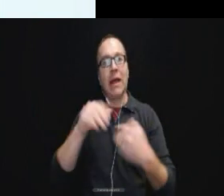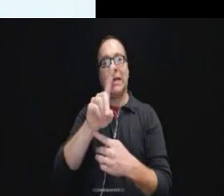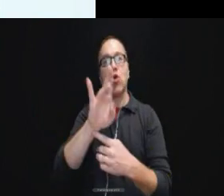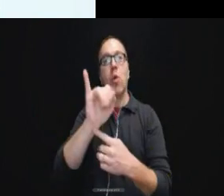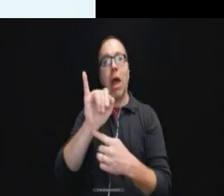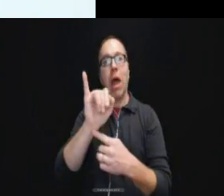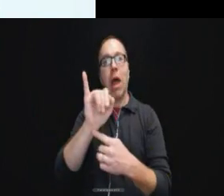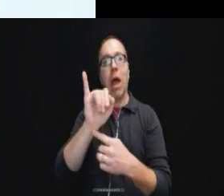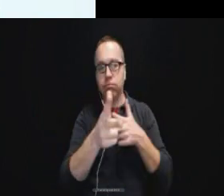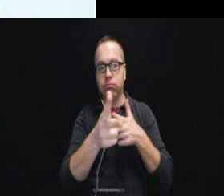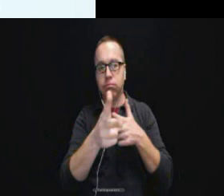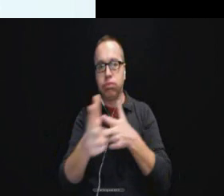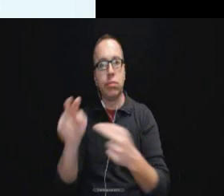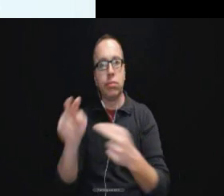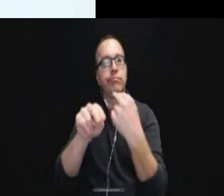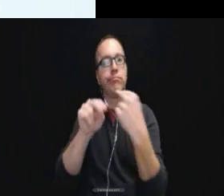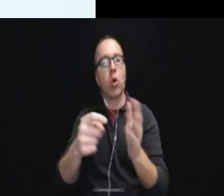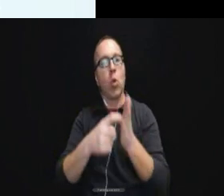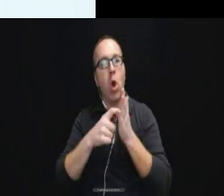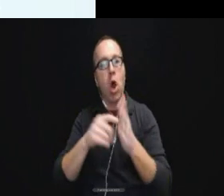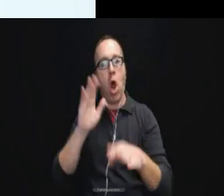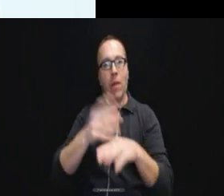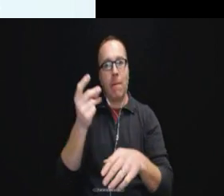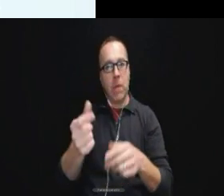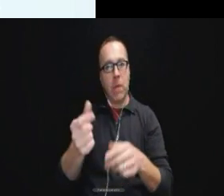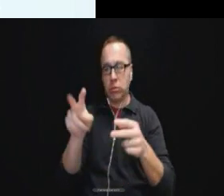some on the spot judgment and serious safety concerns.